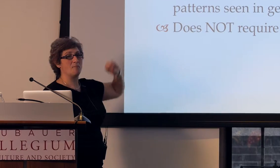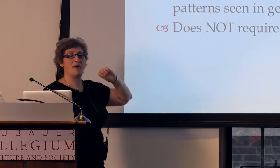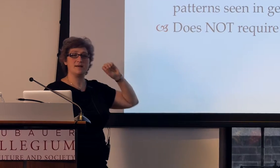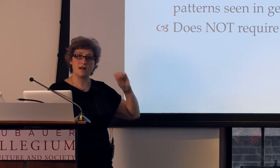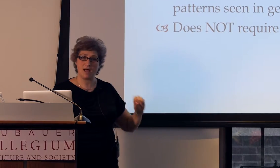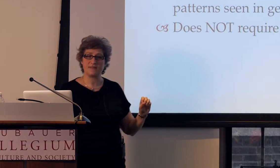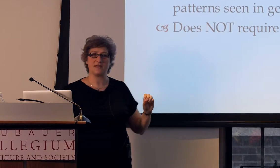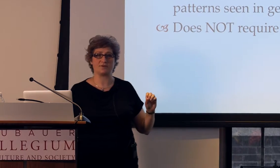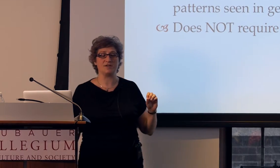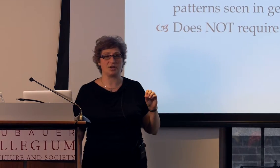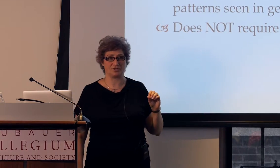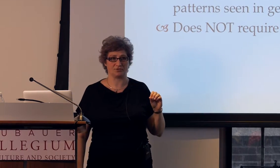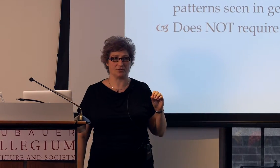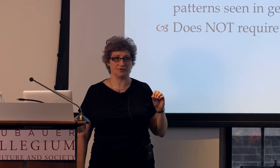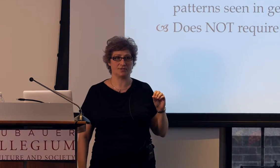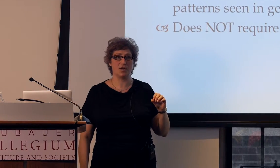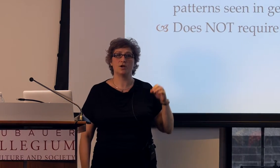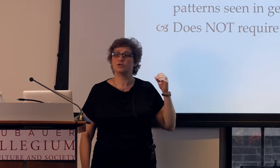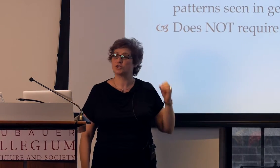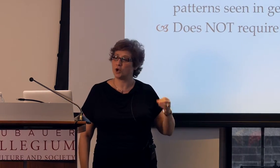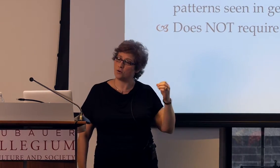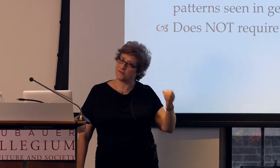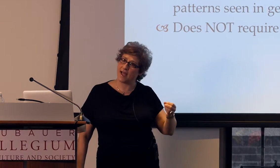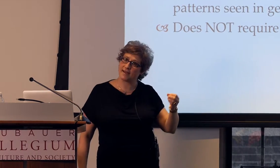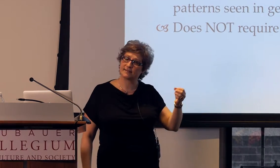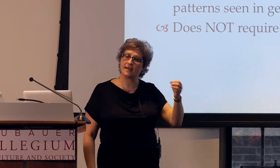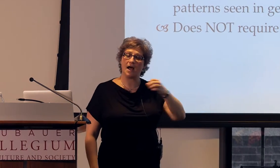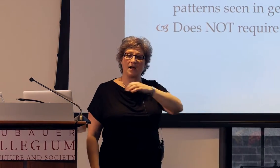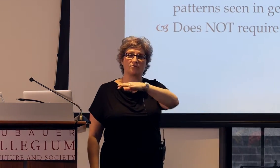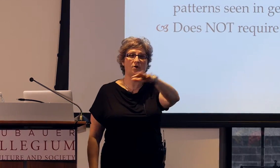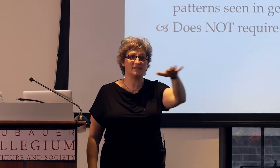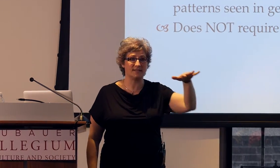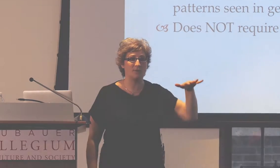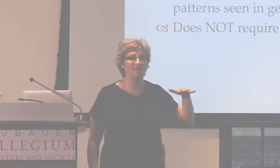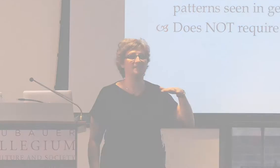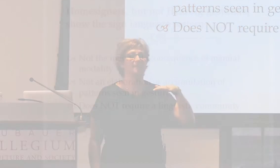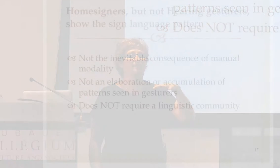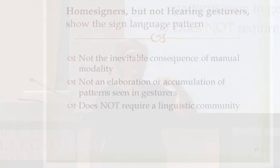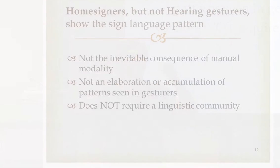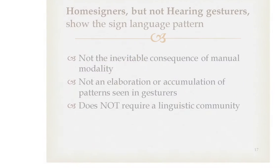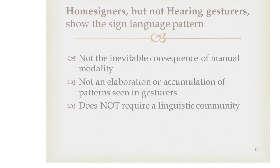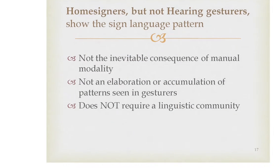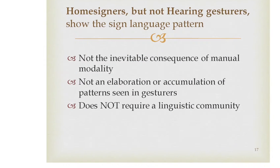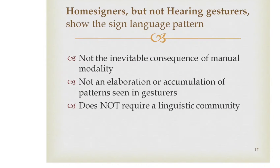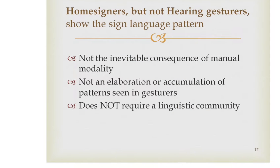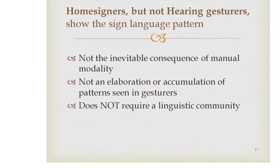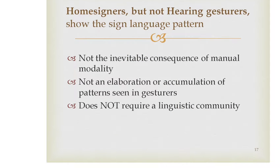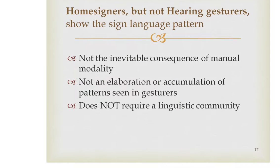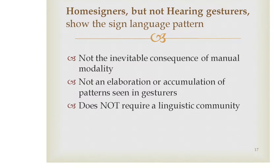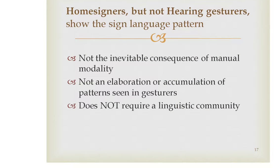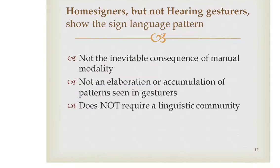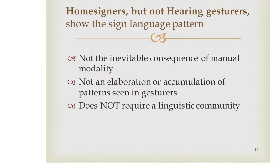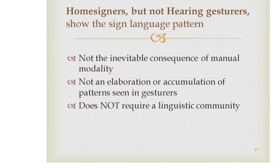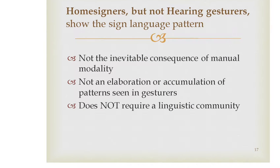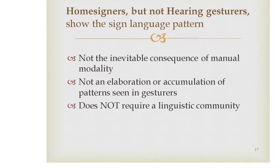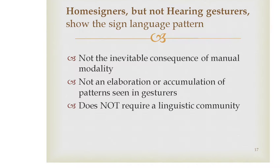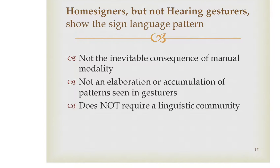but not the hearing gesturers showed that cross-linguistically observed sign language pattern